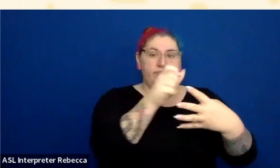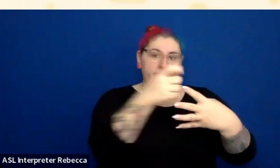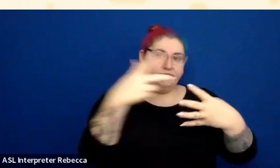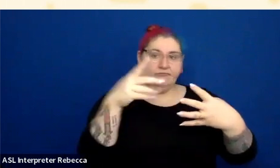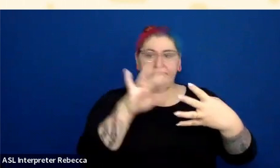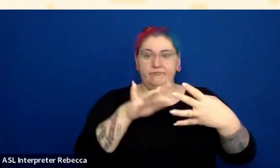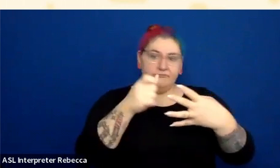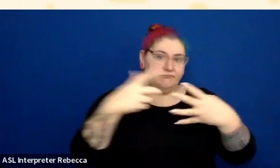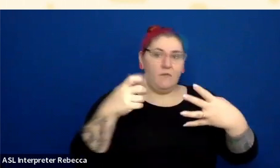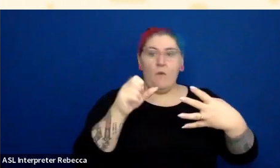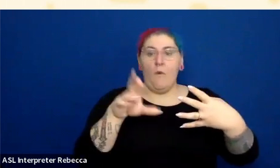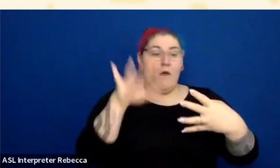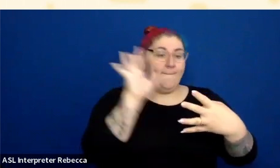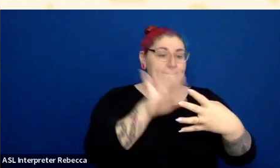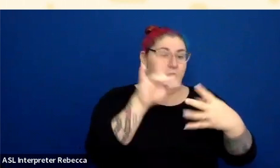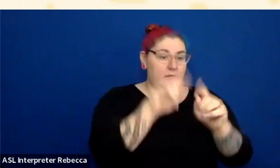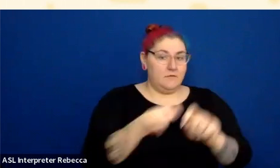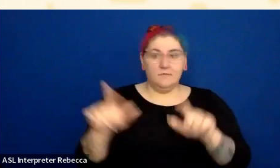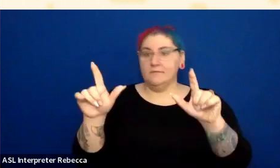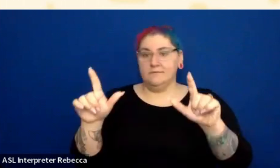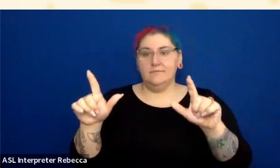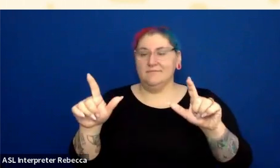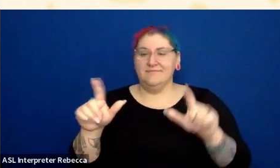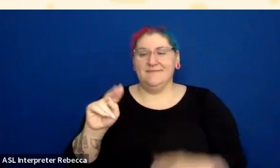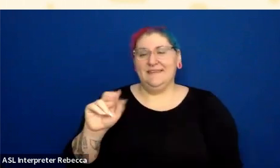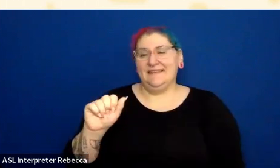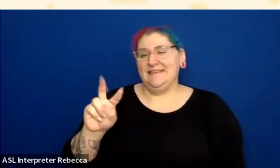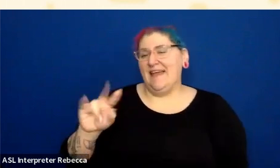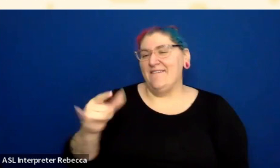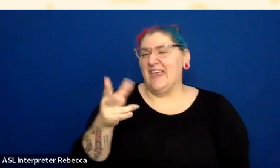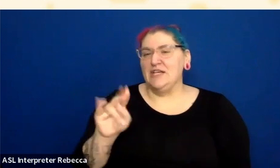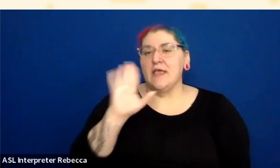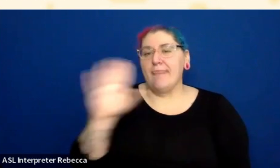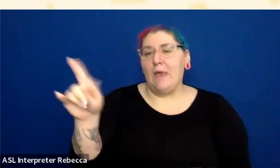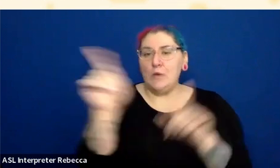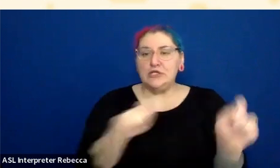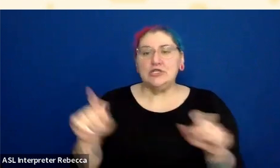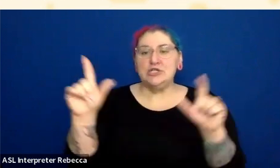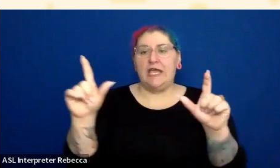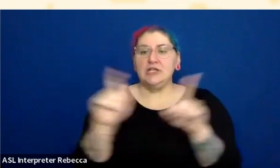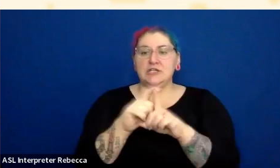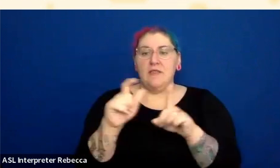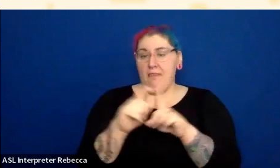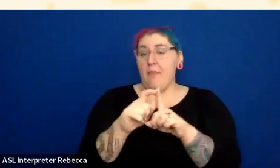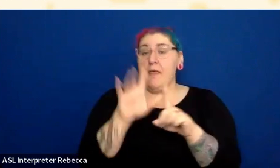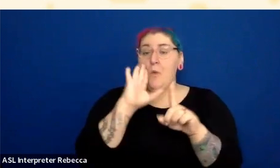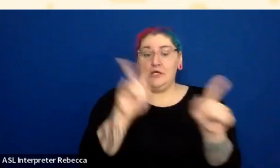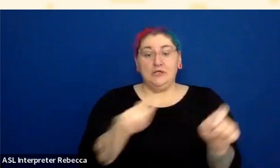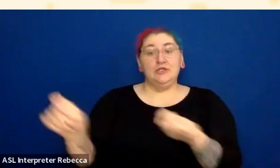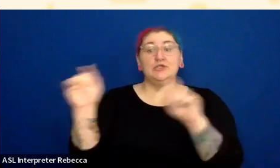because they are clearly presented as links. Again, this is about the visual presentation.